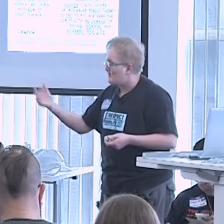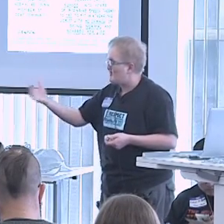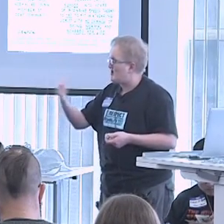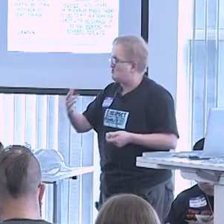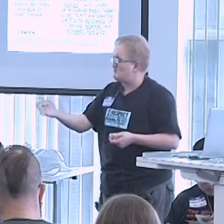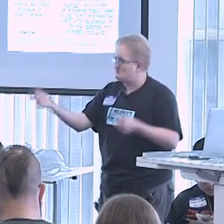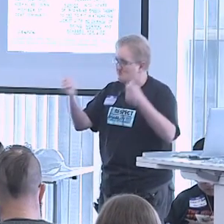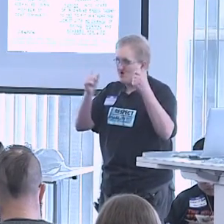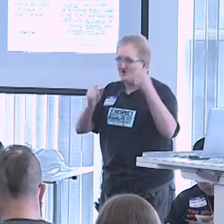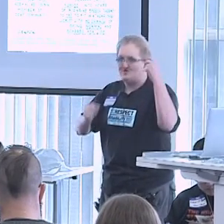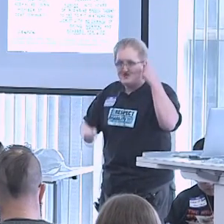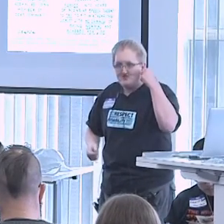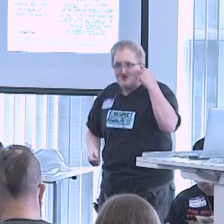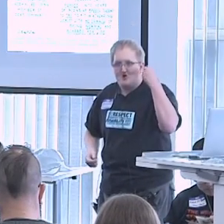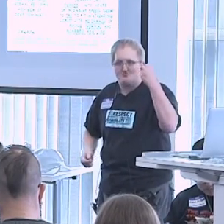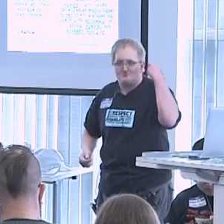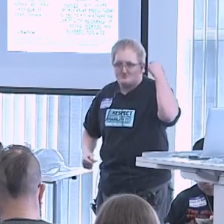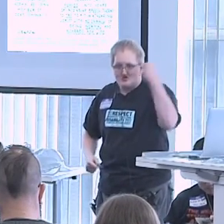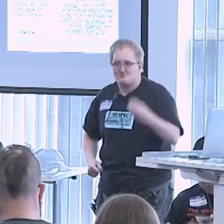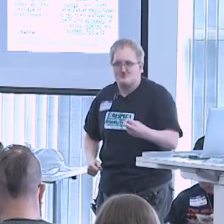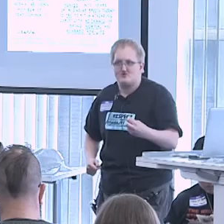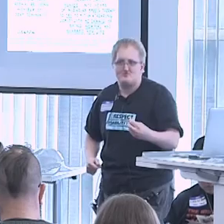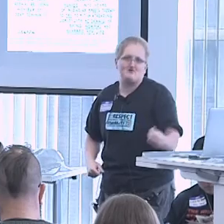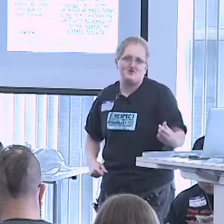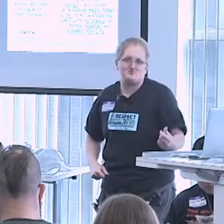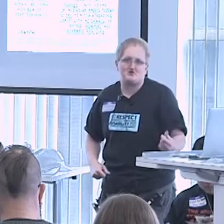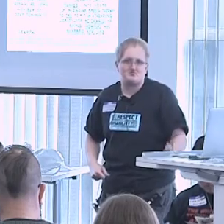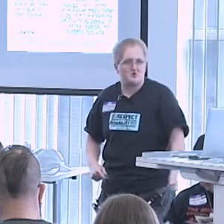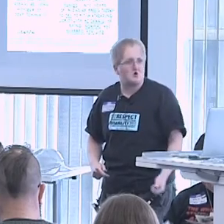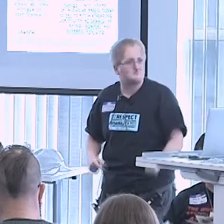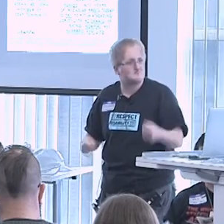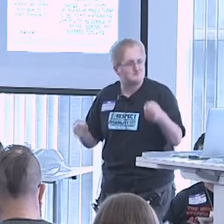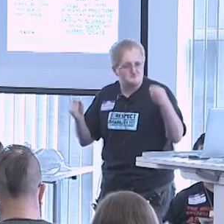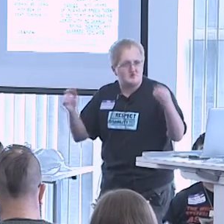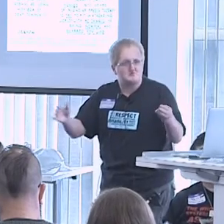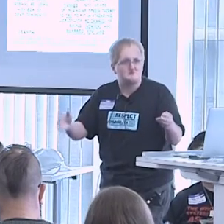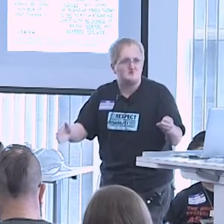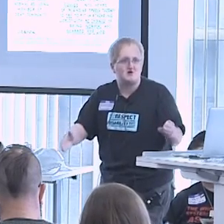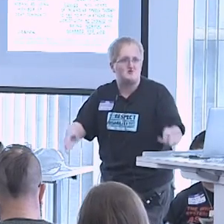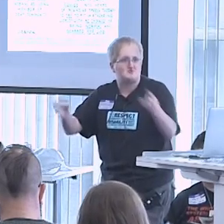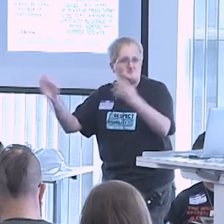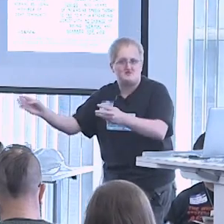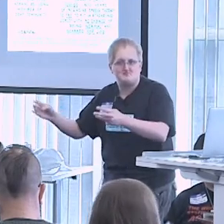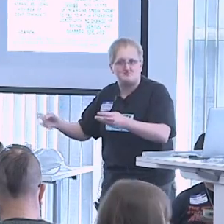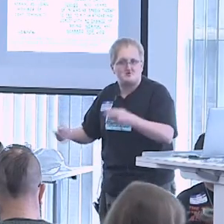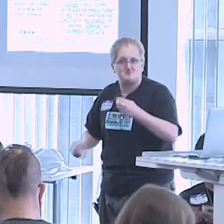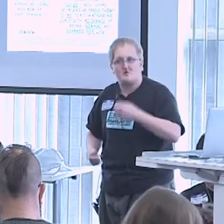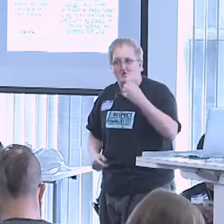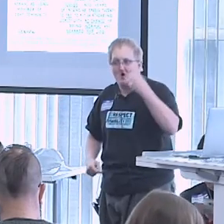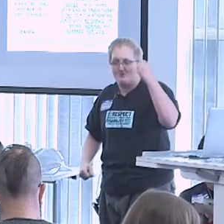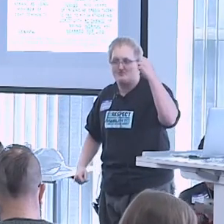And it takes out whatever hearing may exist. Much like blindness, deafness is often